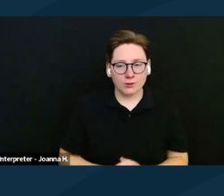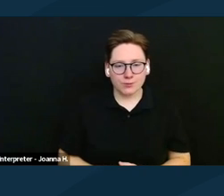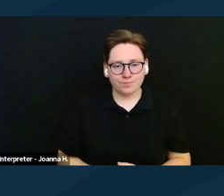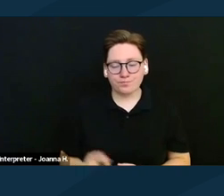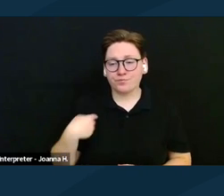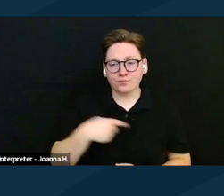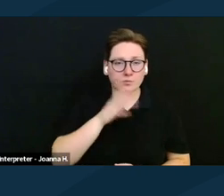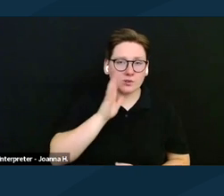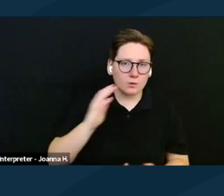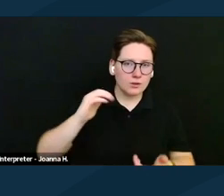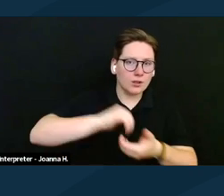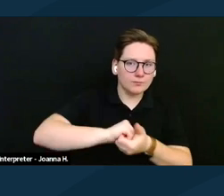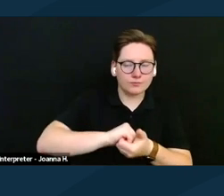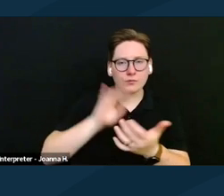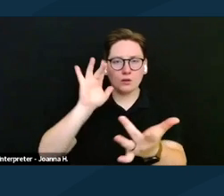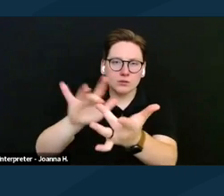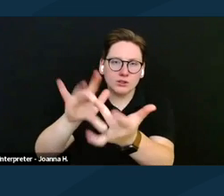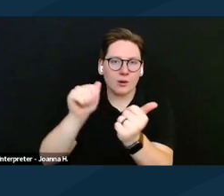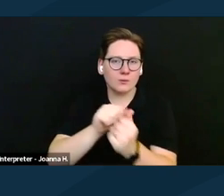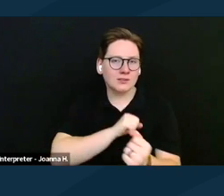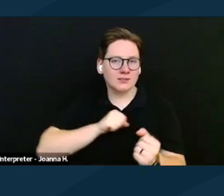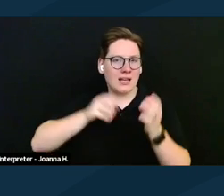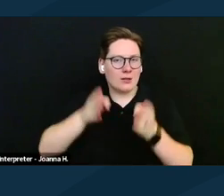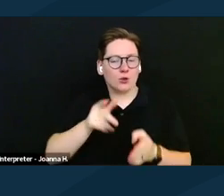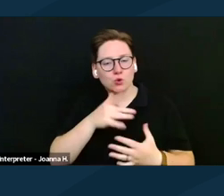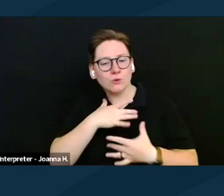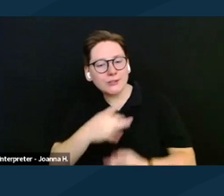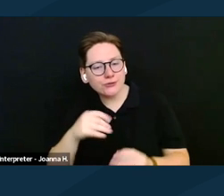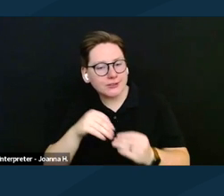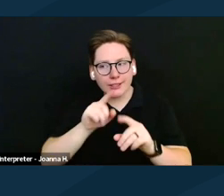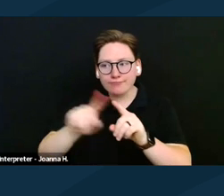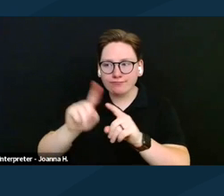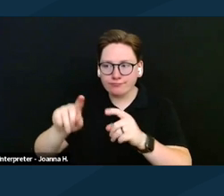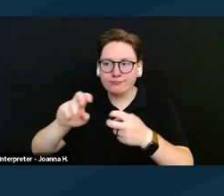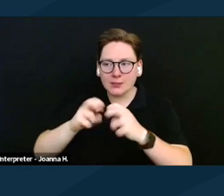we'll be reaching out to senators who have shown interest in these issues and inviting them to work with us moving forward.